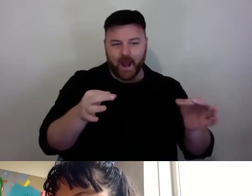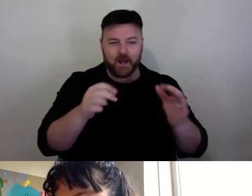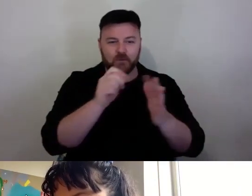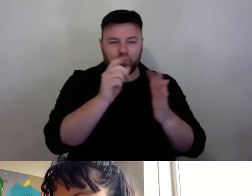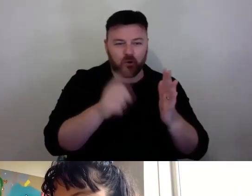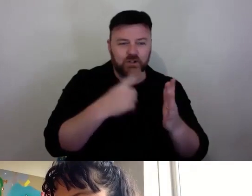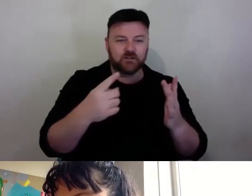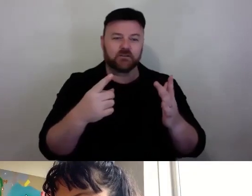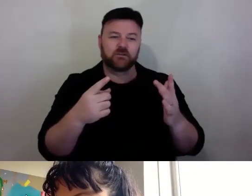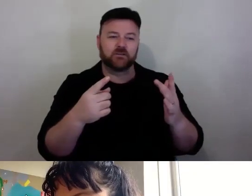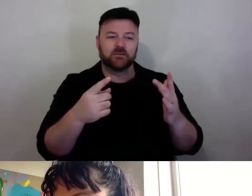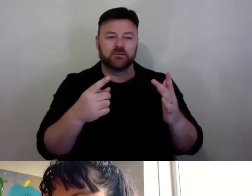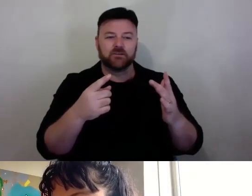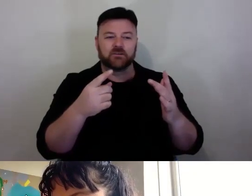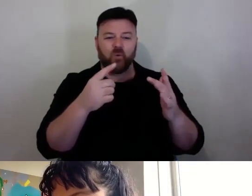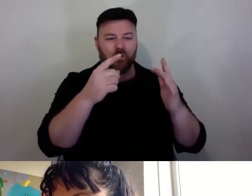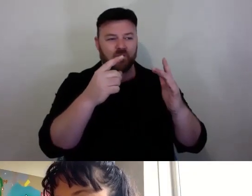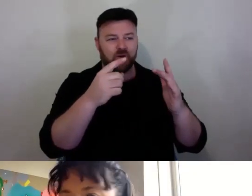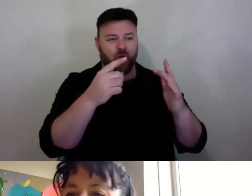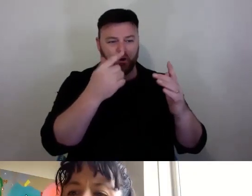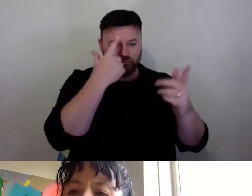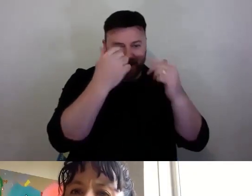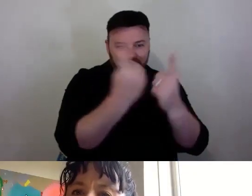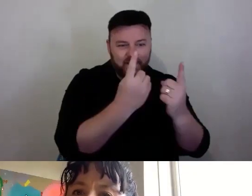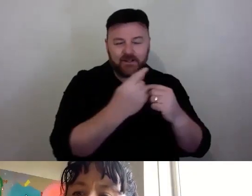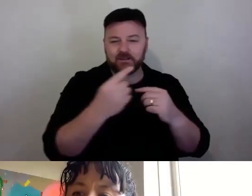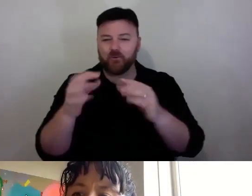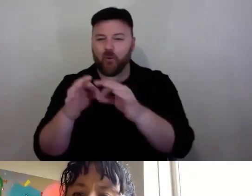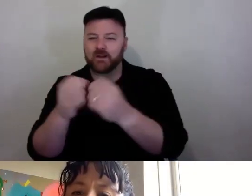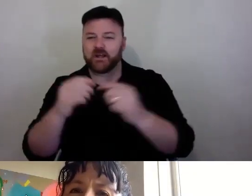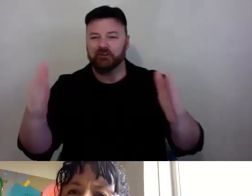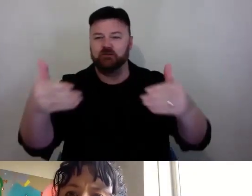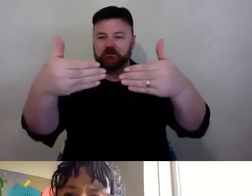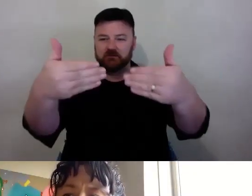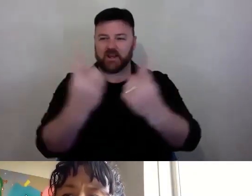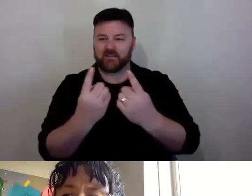things sort of next to each other. I think the key with those platforms is follow-through.